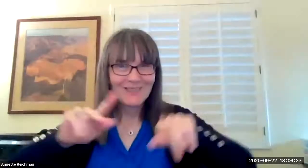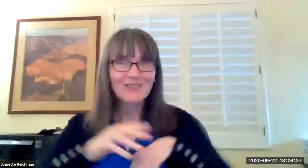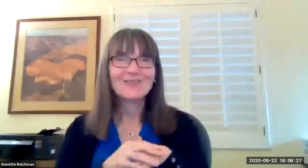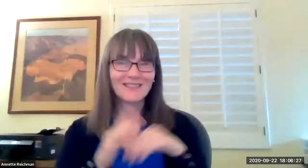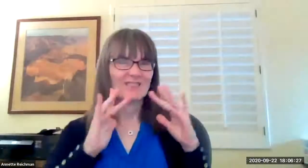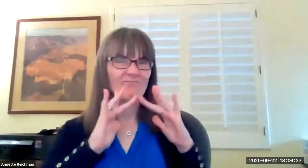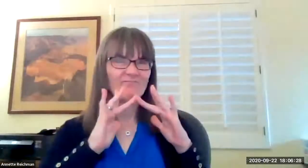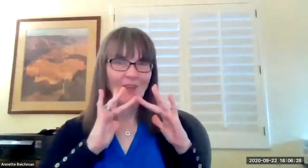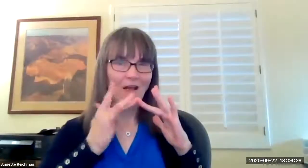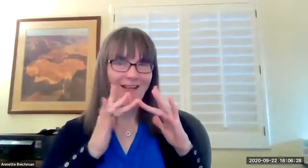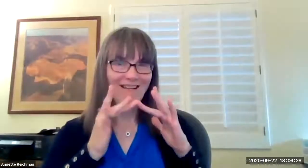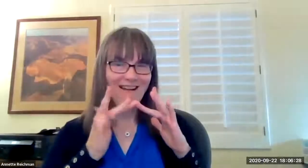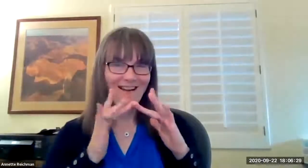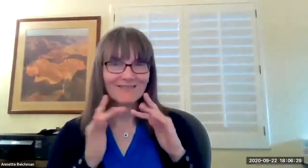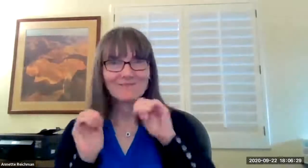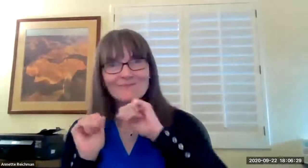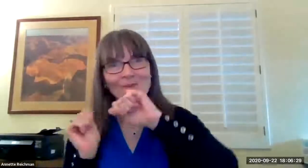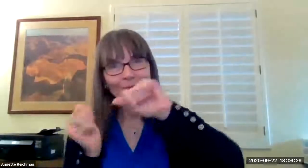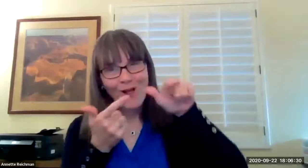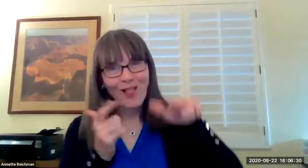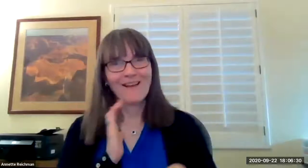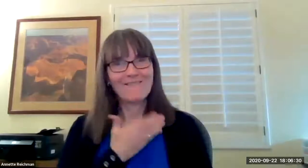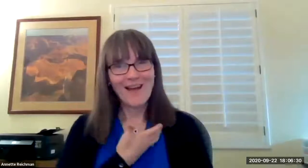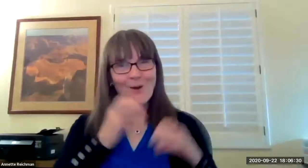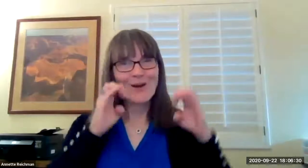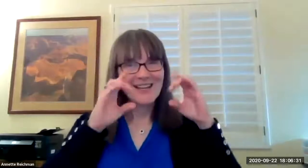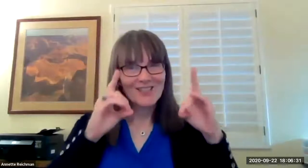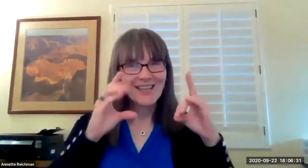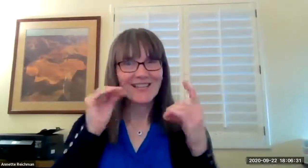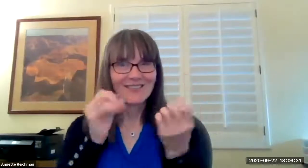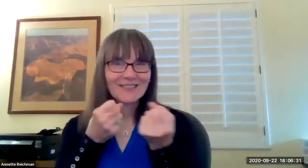provided